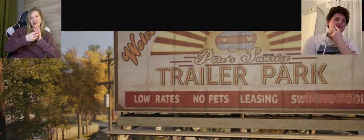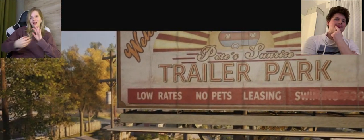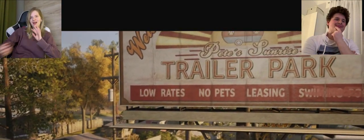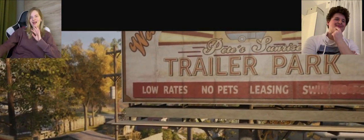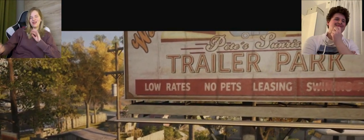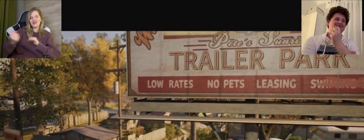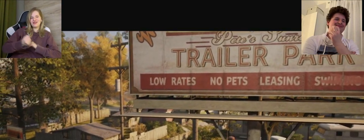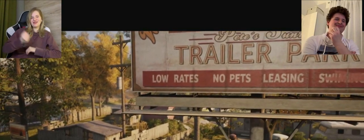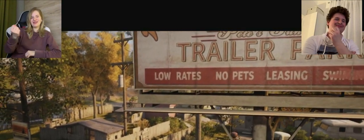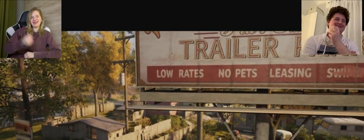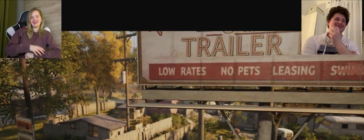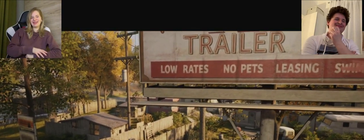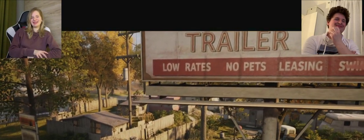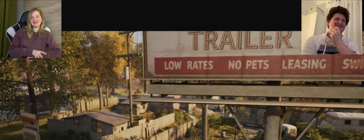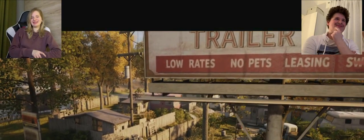K: I thought he would have finished his movie break but not lol